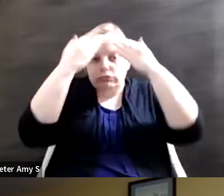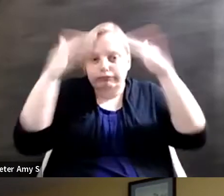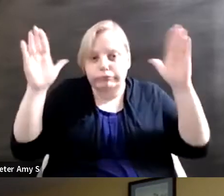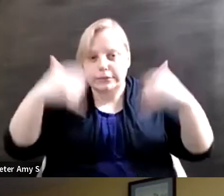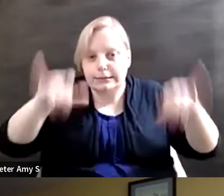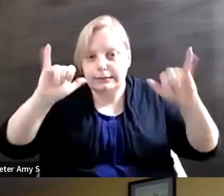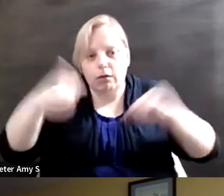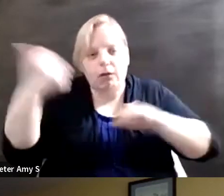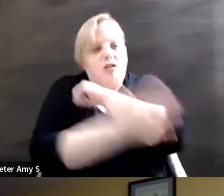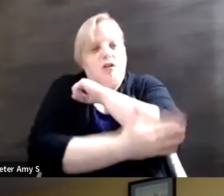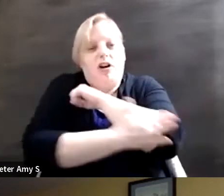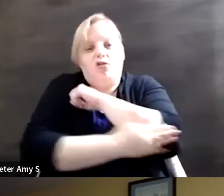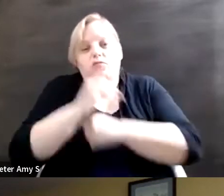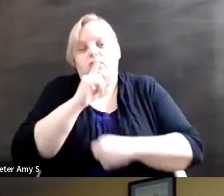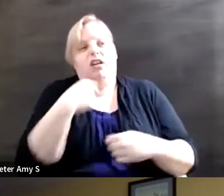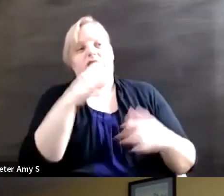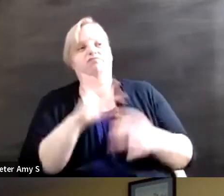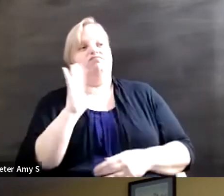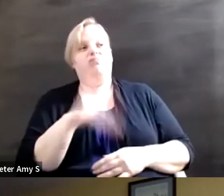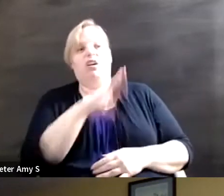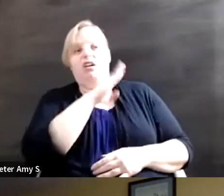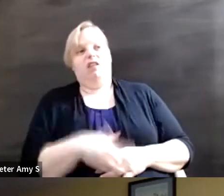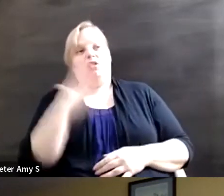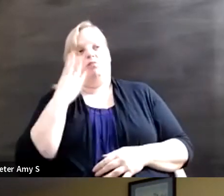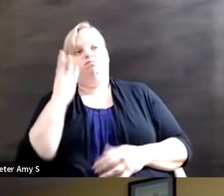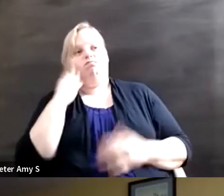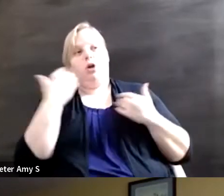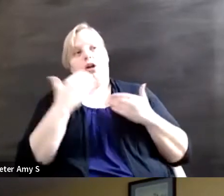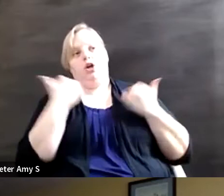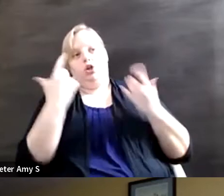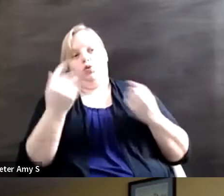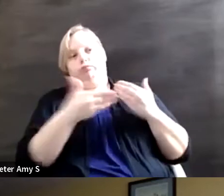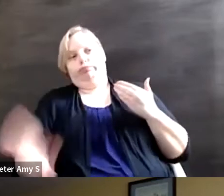quite honestly, well we've never done it we don't know what to do so we're just not going to do it